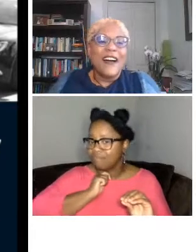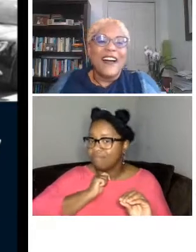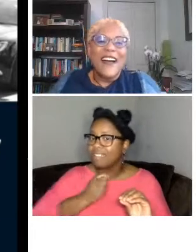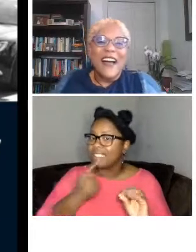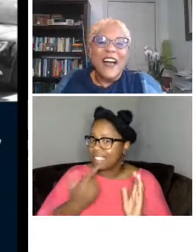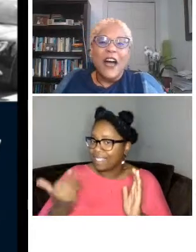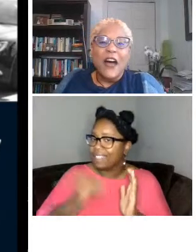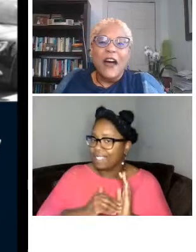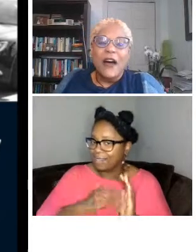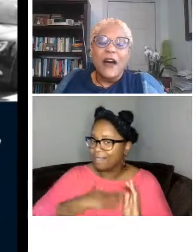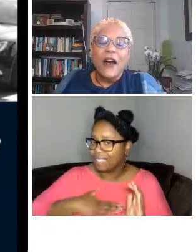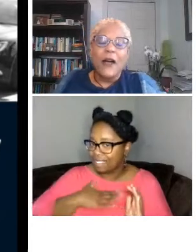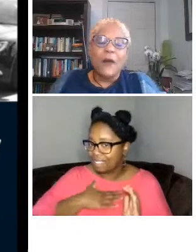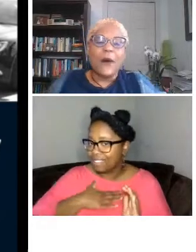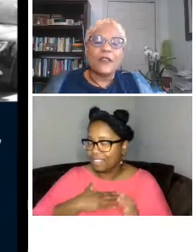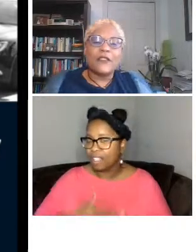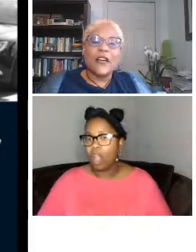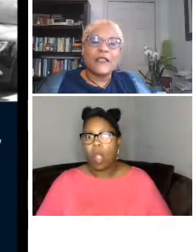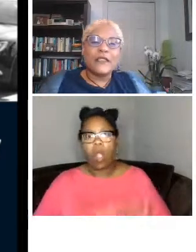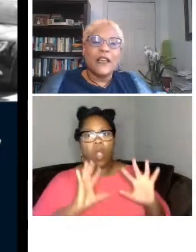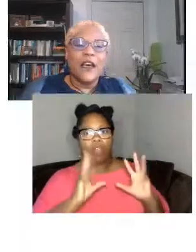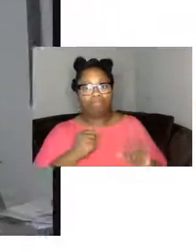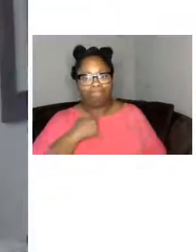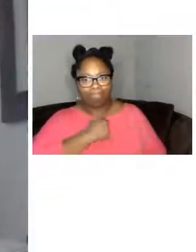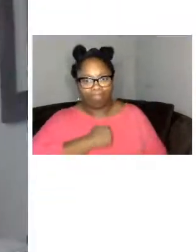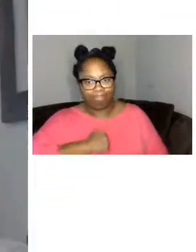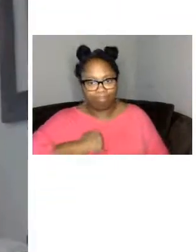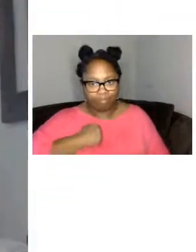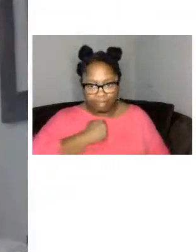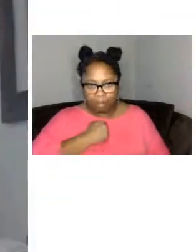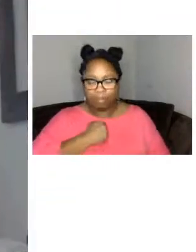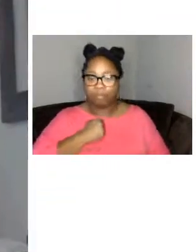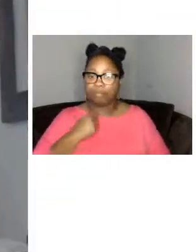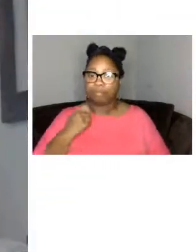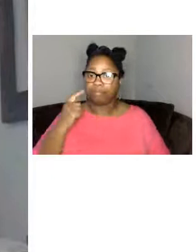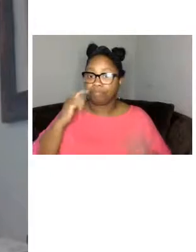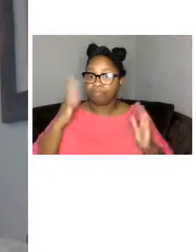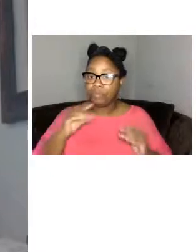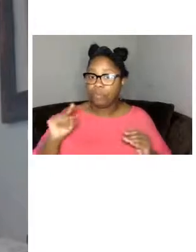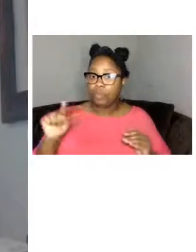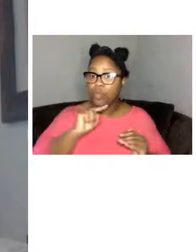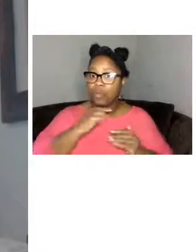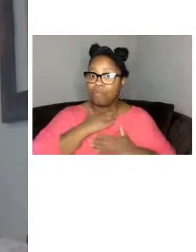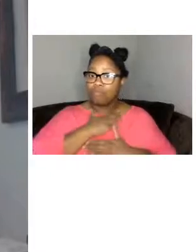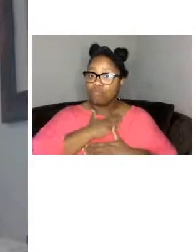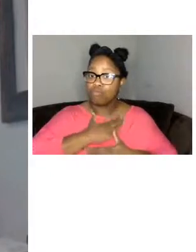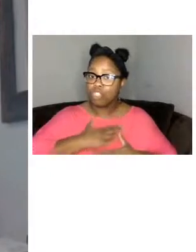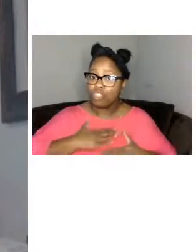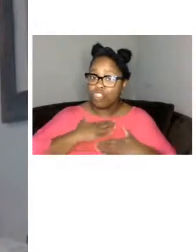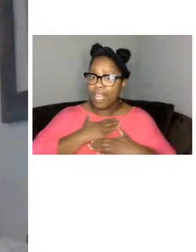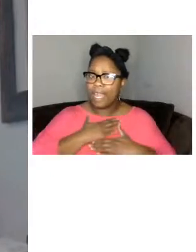just said if that's all right i apologize well i hope you appreciate it and can get a little bit more